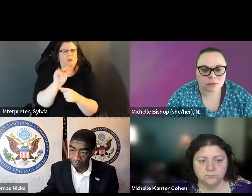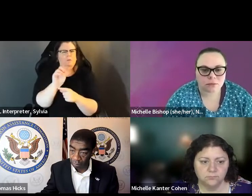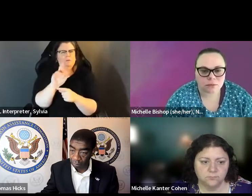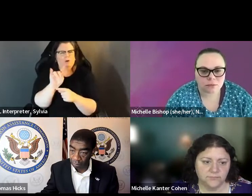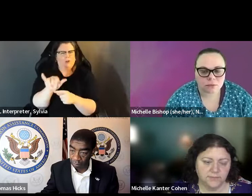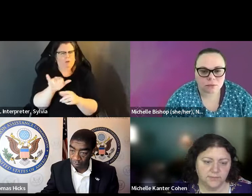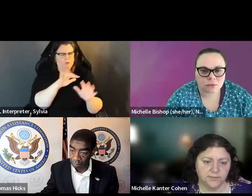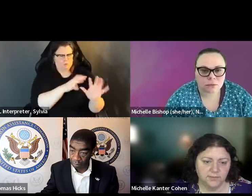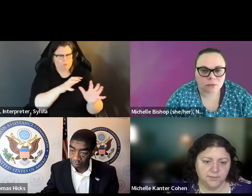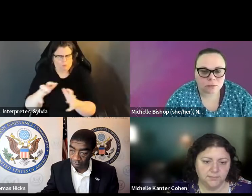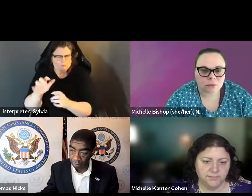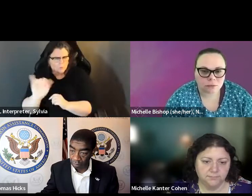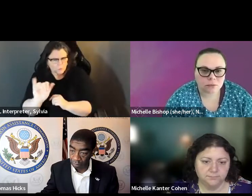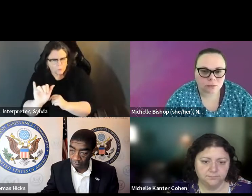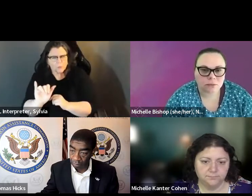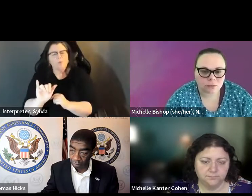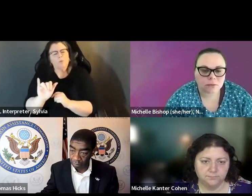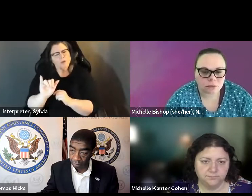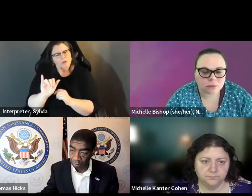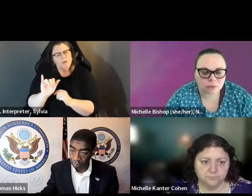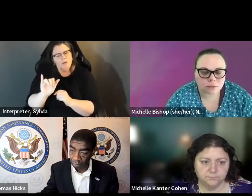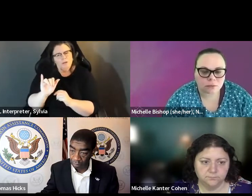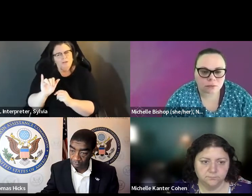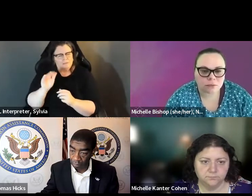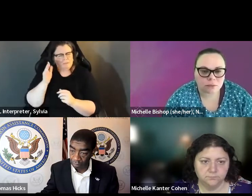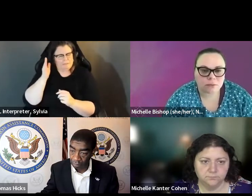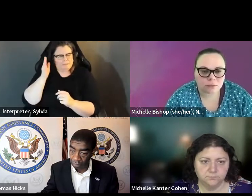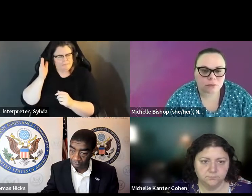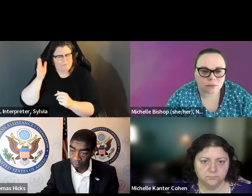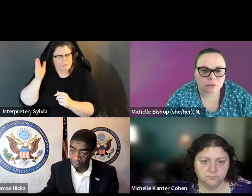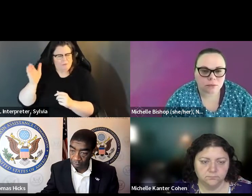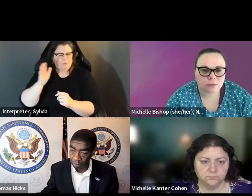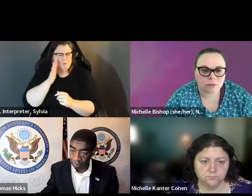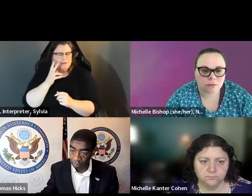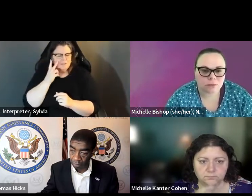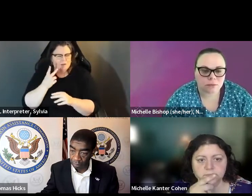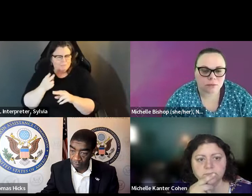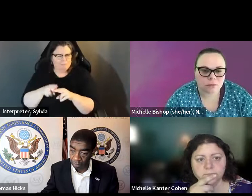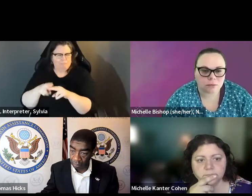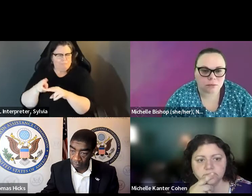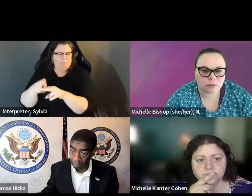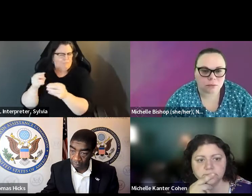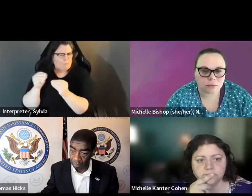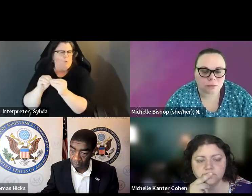We can post, push on them to do that. I think the other thing I'm seeing more and more of these days is the working to connections, or you know, issues affect people with disabilities And other markets screws, I'll say And I think that's, that's. I'll say. And I think that's a really important trend that' a really important trend that's going to be very effective in the long haul. s going to be very effective in the long haul. I think